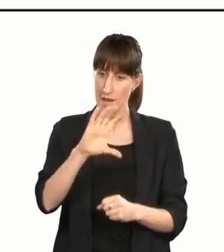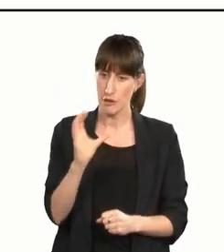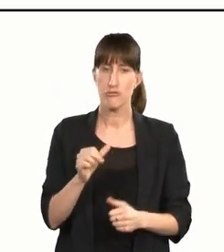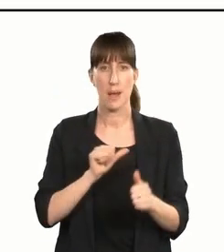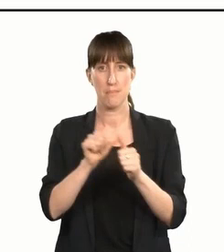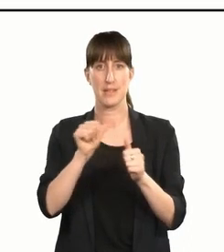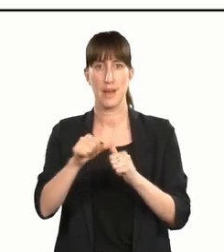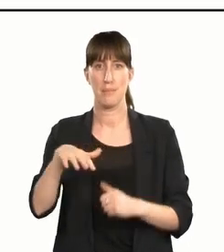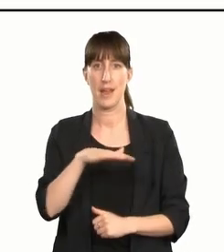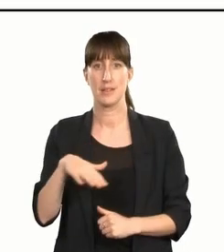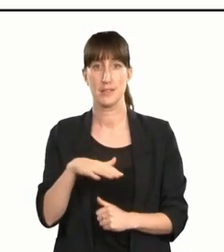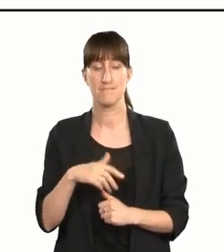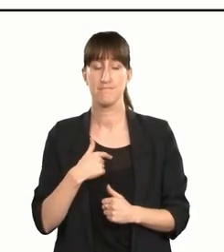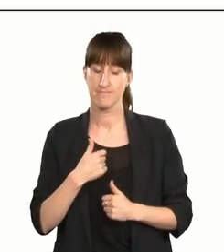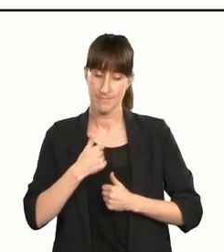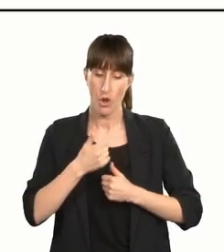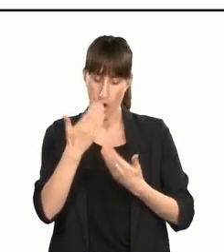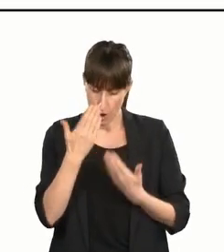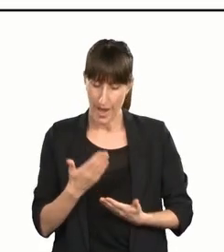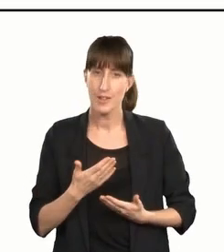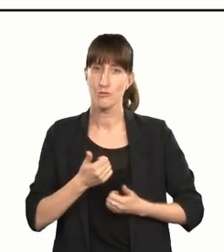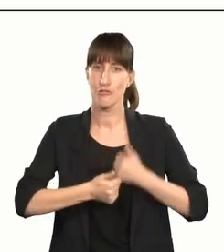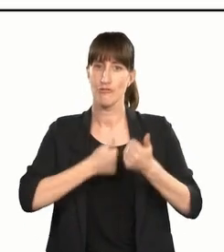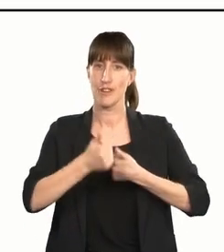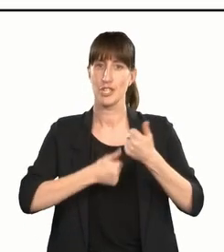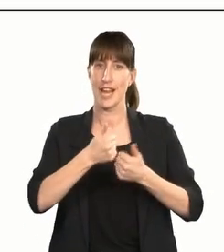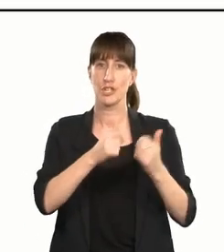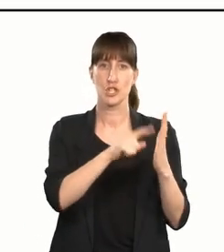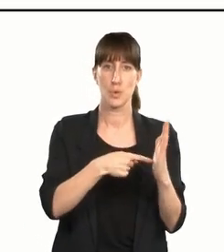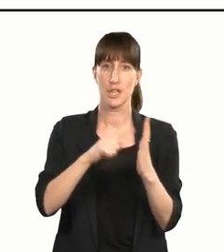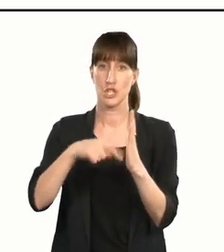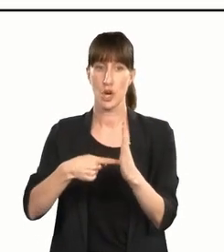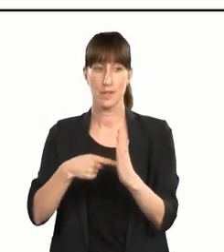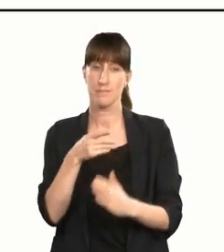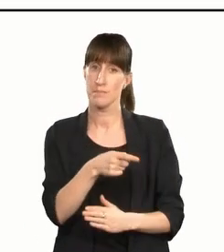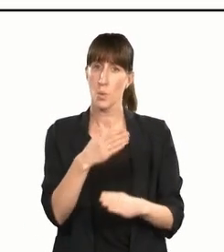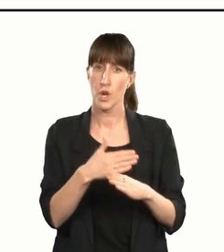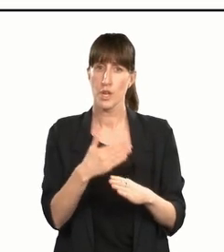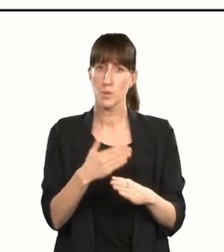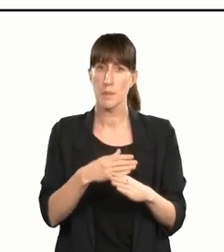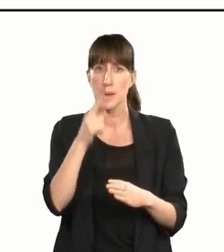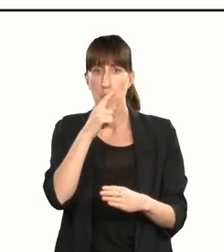'It is my great pleasure to congratulate Judith Jones, 'whose work with people who are blind or have low vision